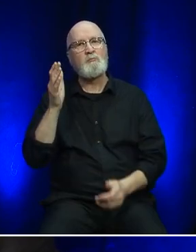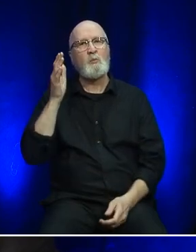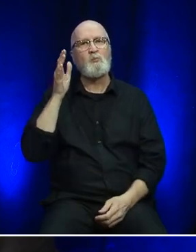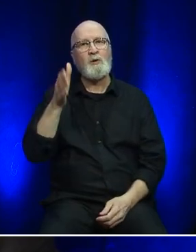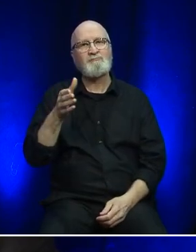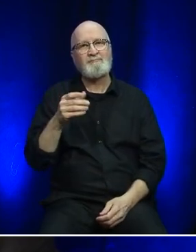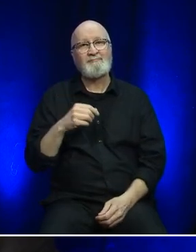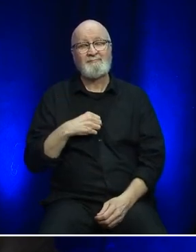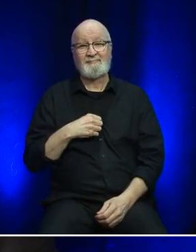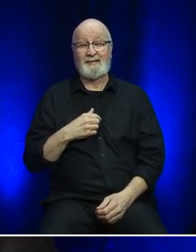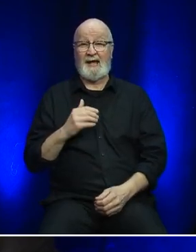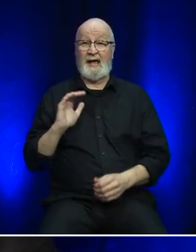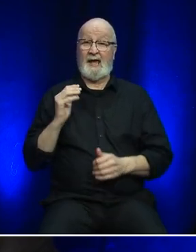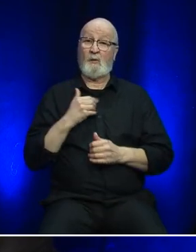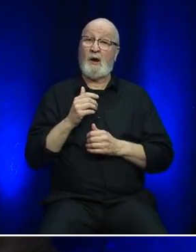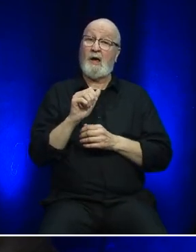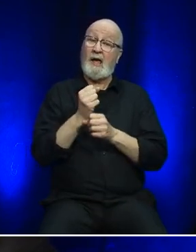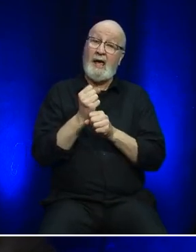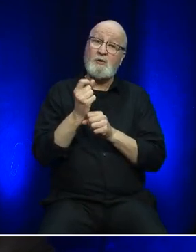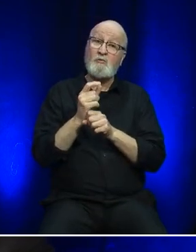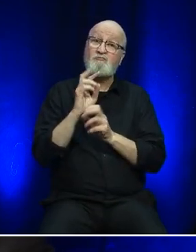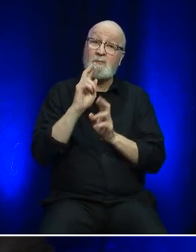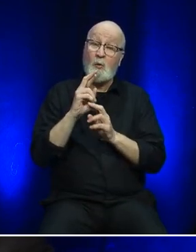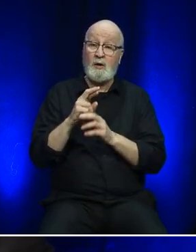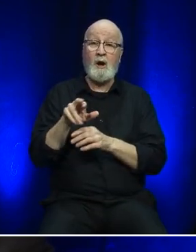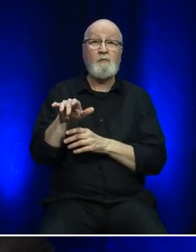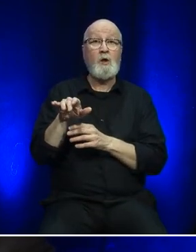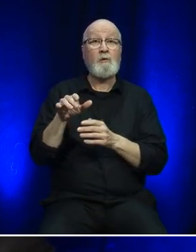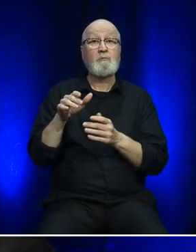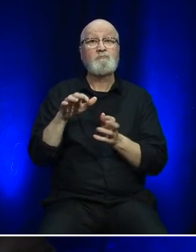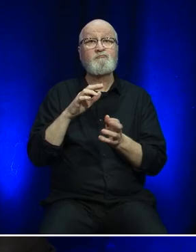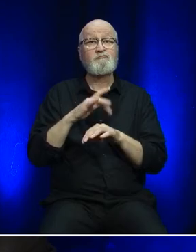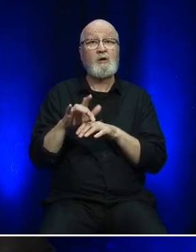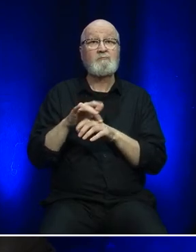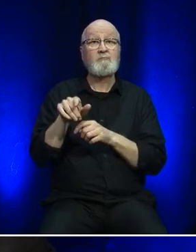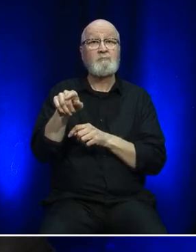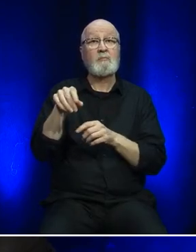Our latest Annual Report is available on our website for anyone who wishes